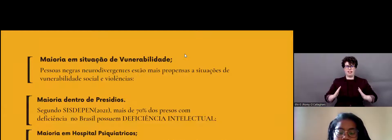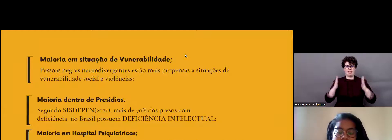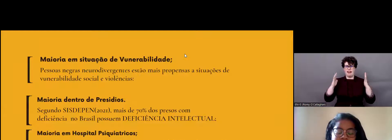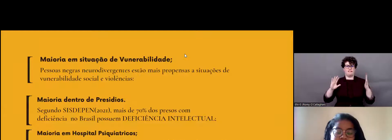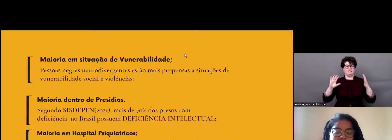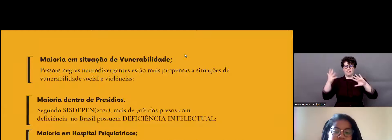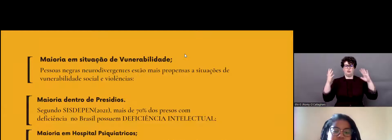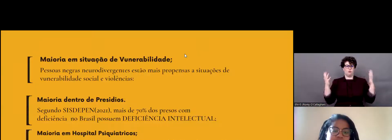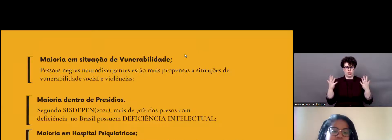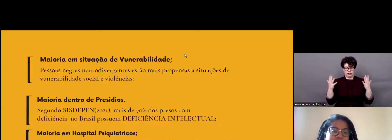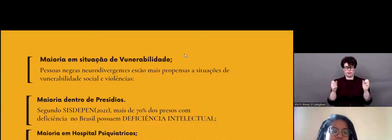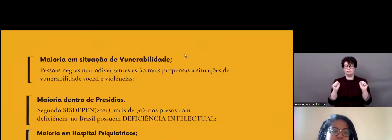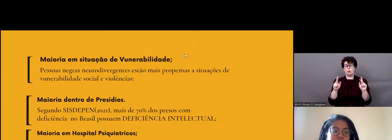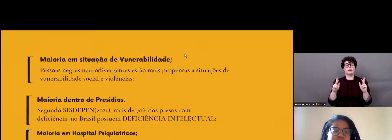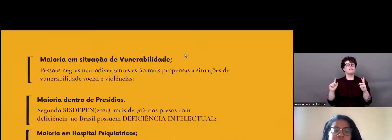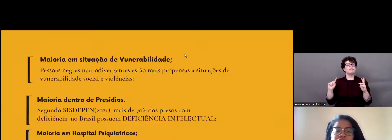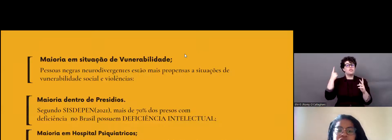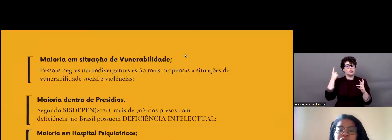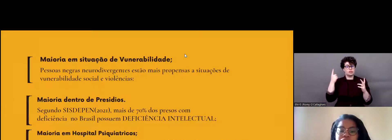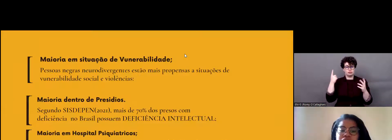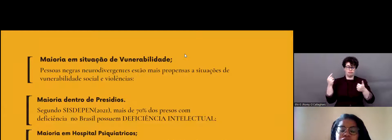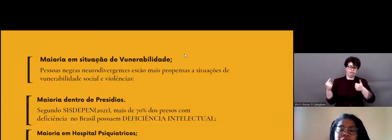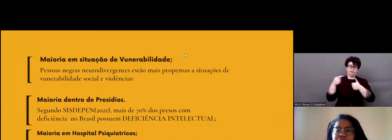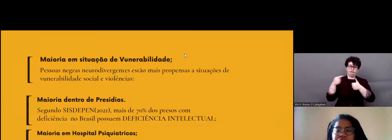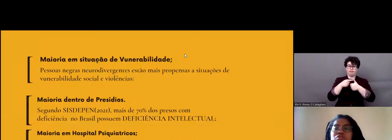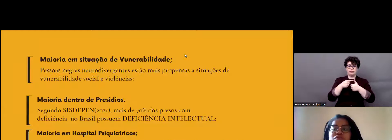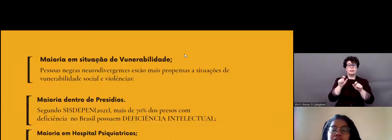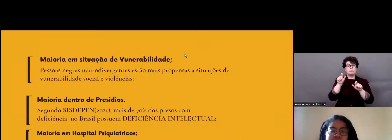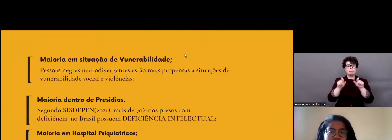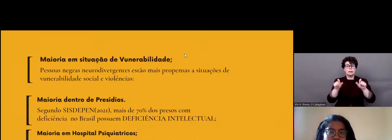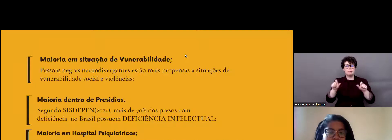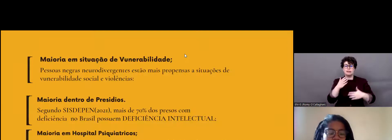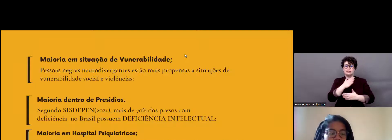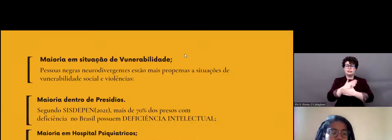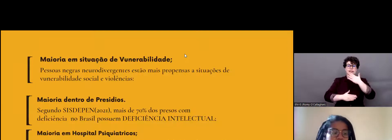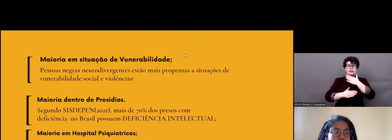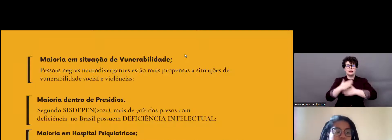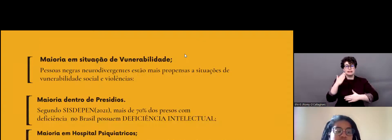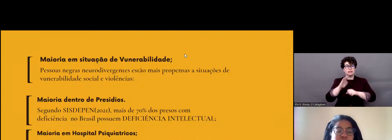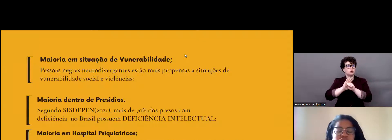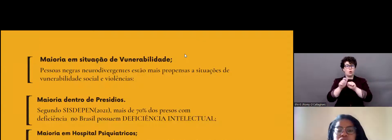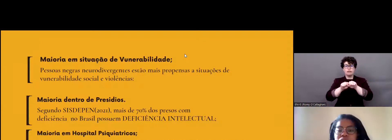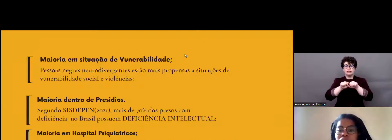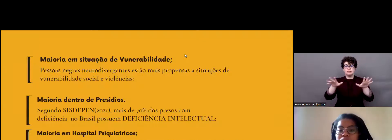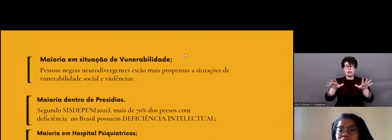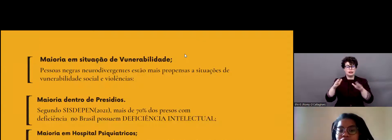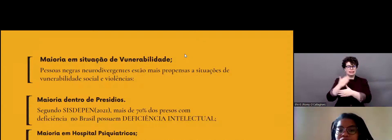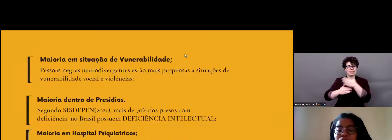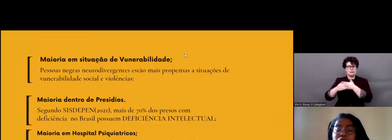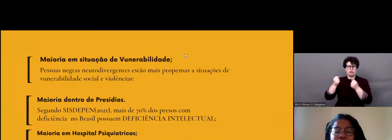highlight is that during the pandemic, persons with disabilities were extremely excluded from the